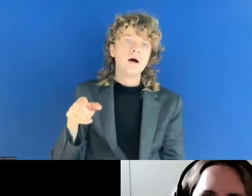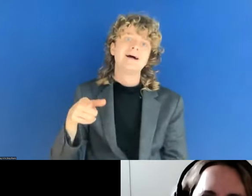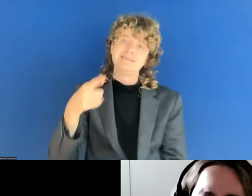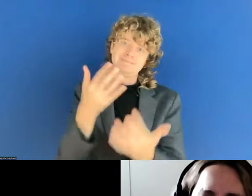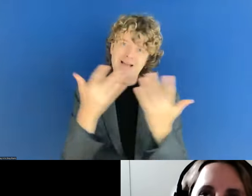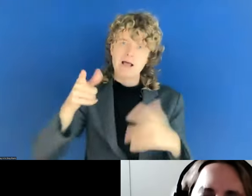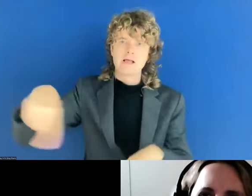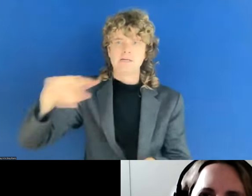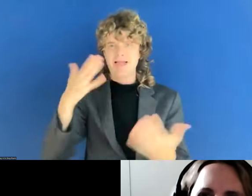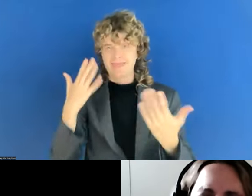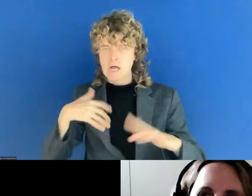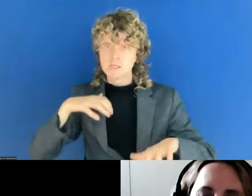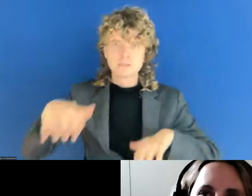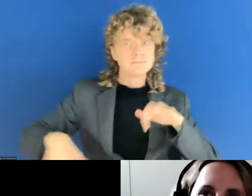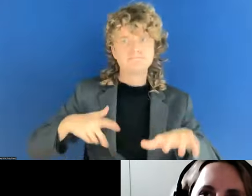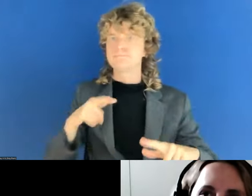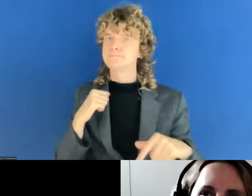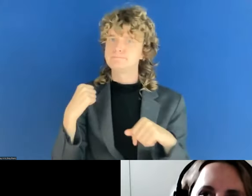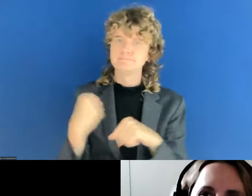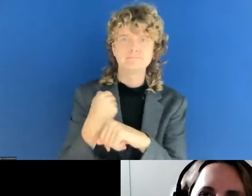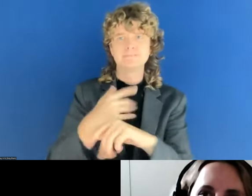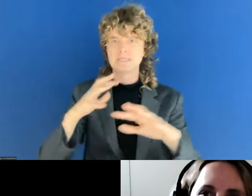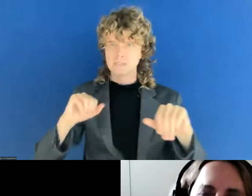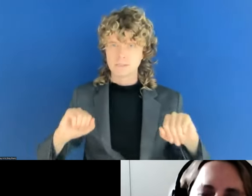Yes. This is my Yes, mmhmm. I agree.